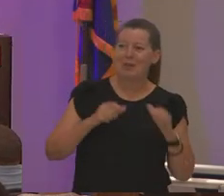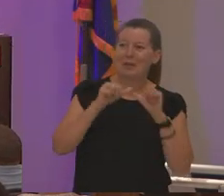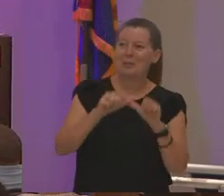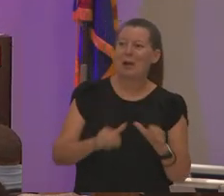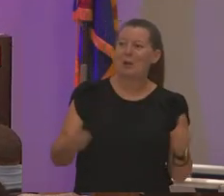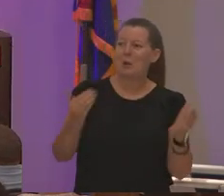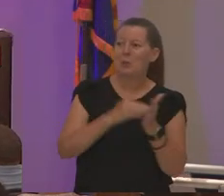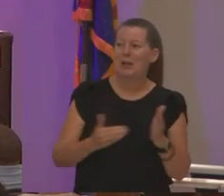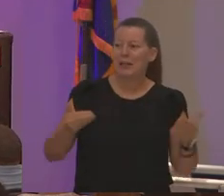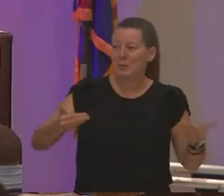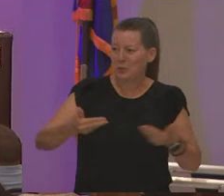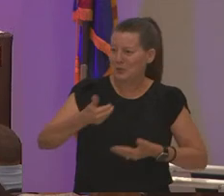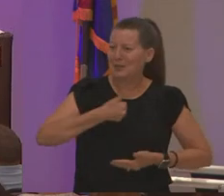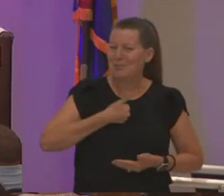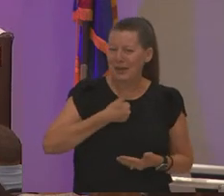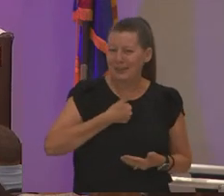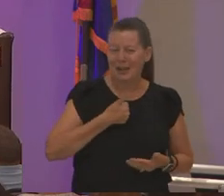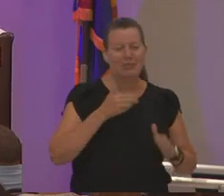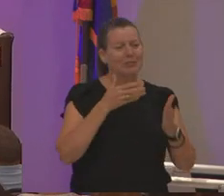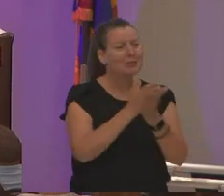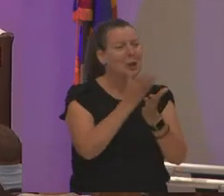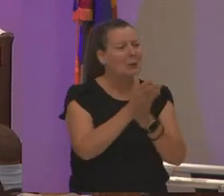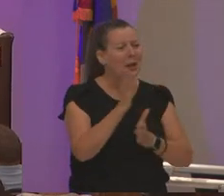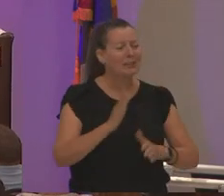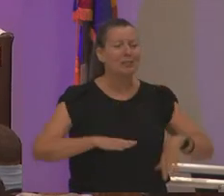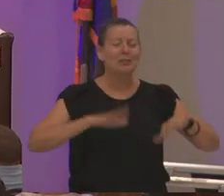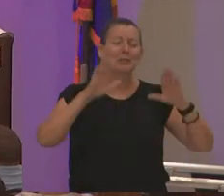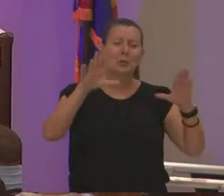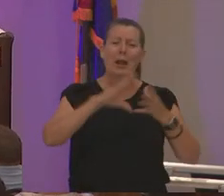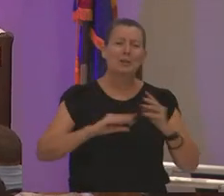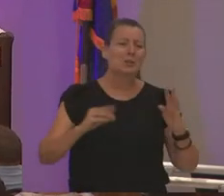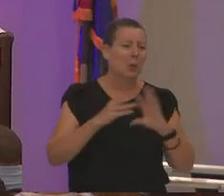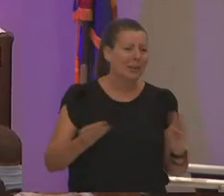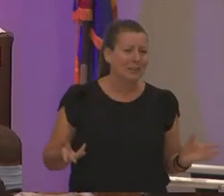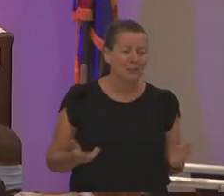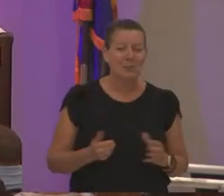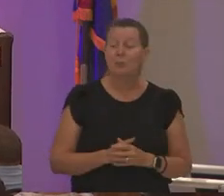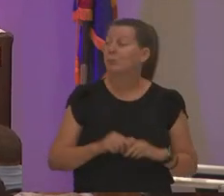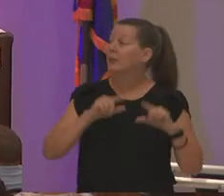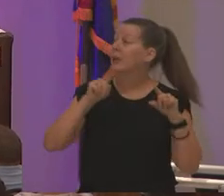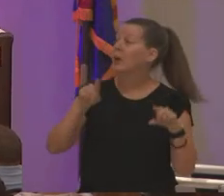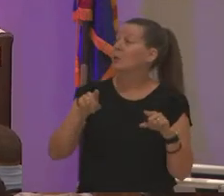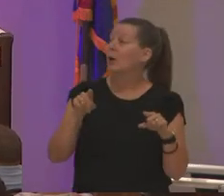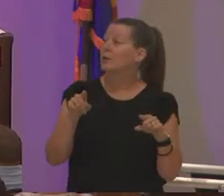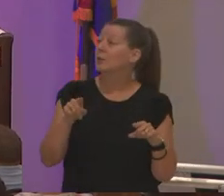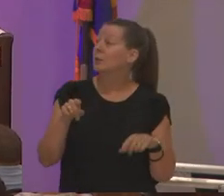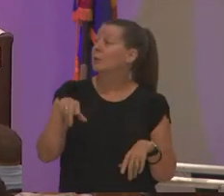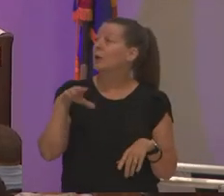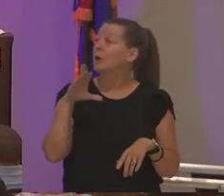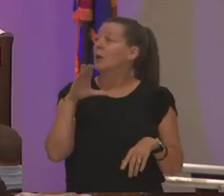okay that's okay because it's a great story so i went to i went to cerritos college i went